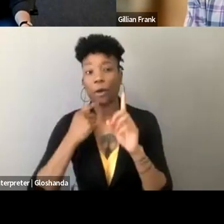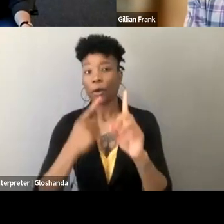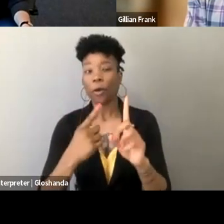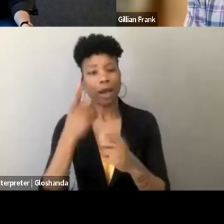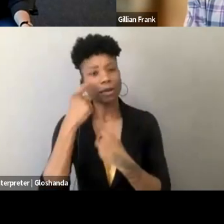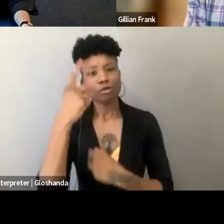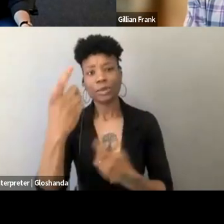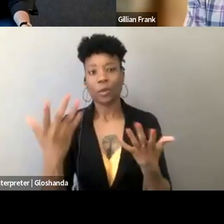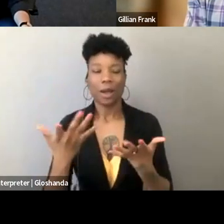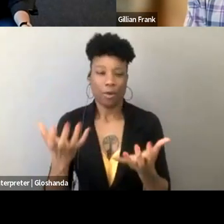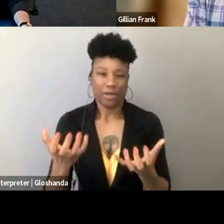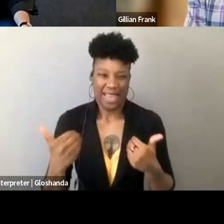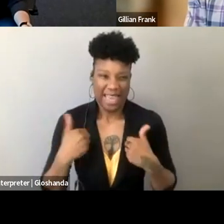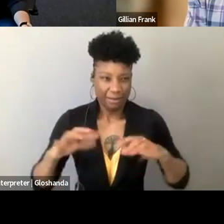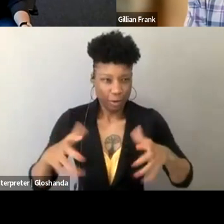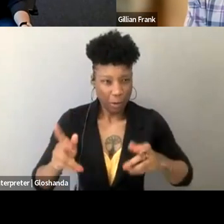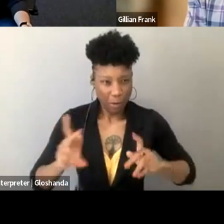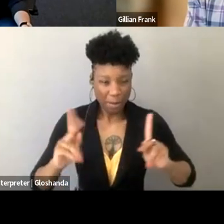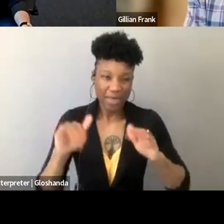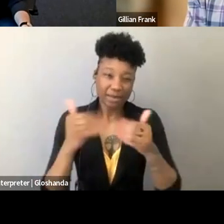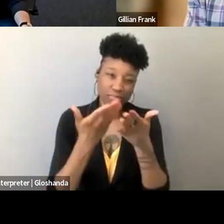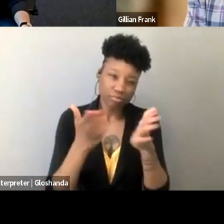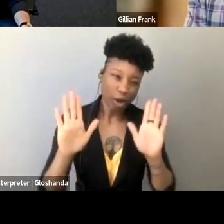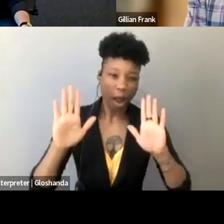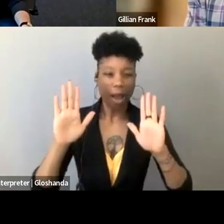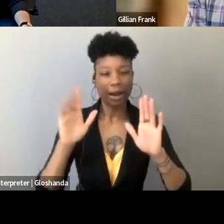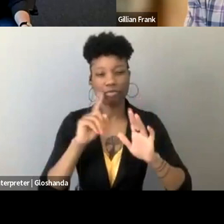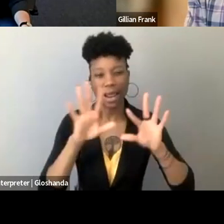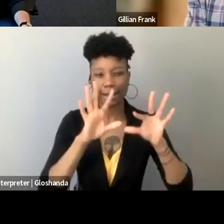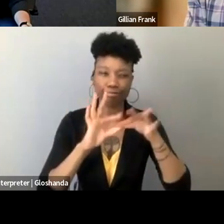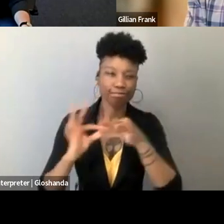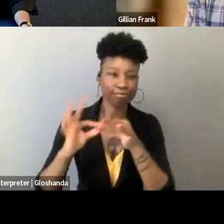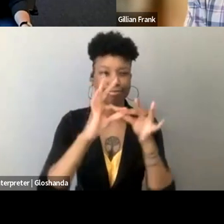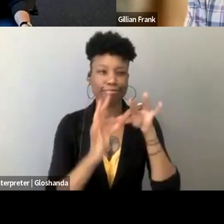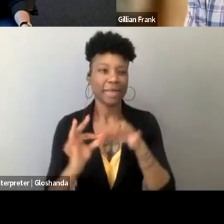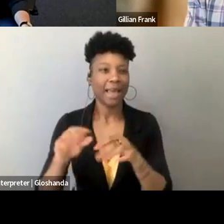is to build a constituency, as broad, and as interconnected as all those people